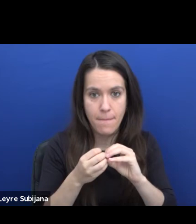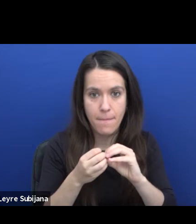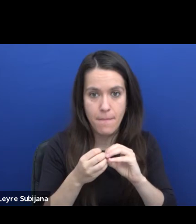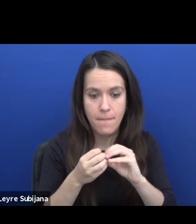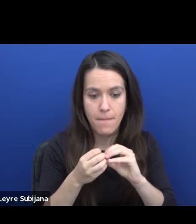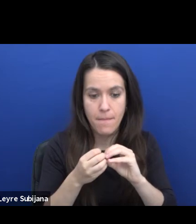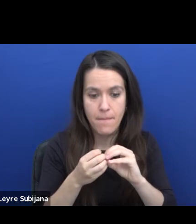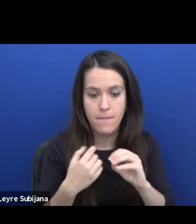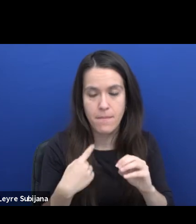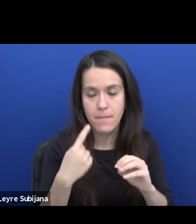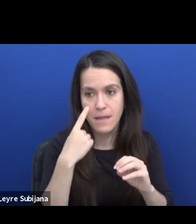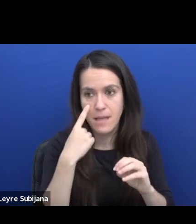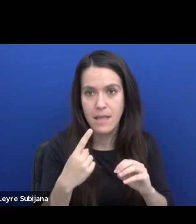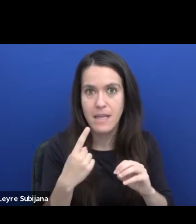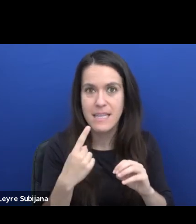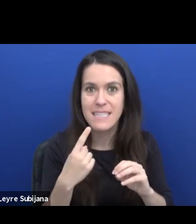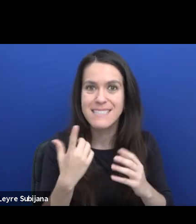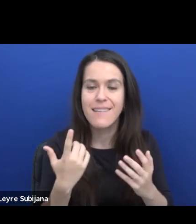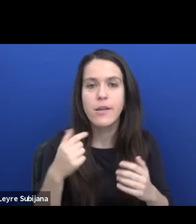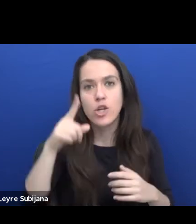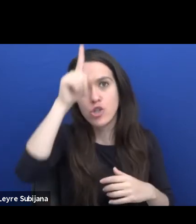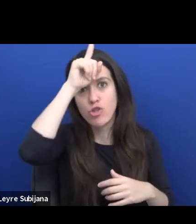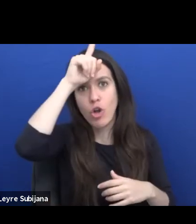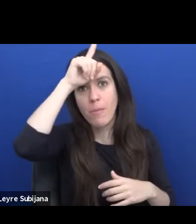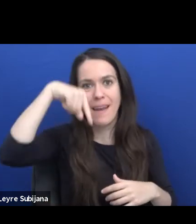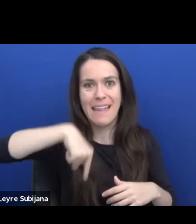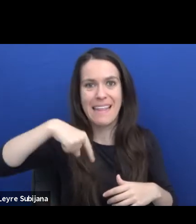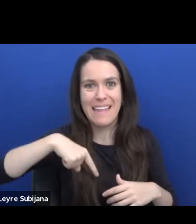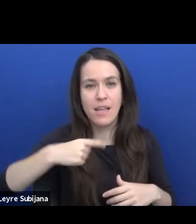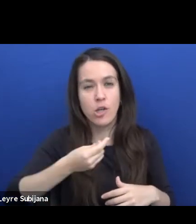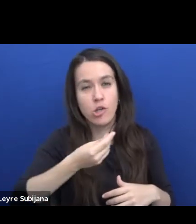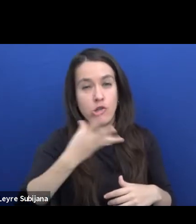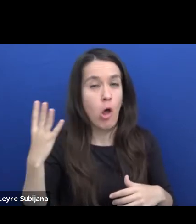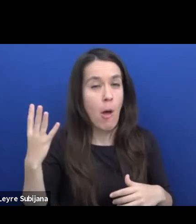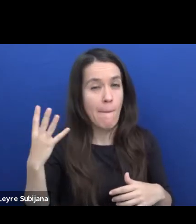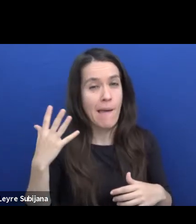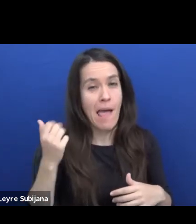struggle with the right way of providing internet services